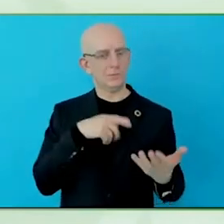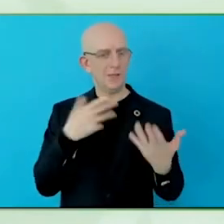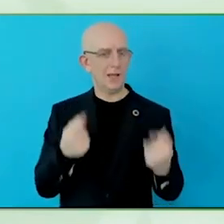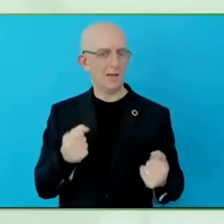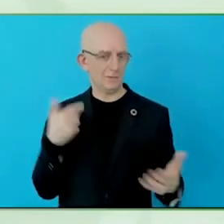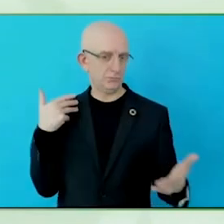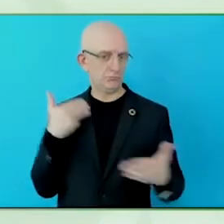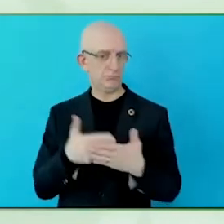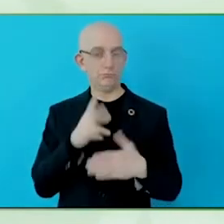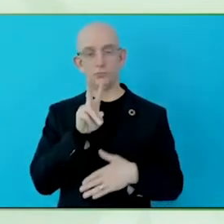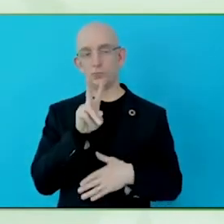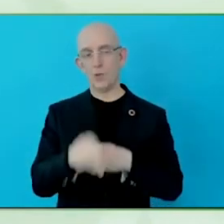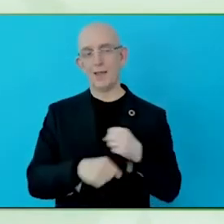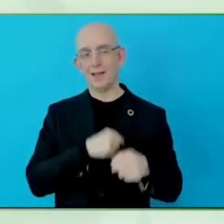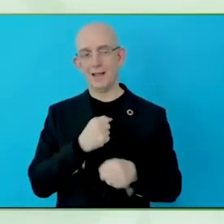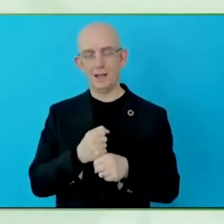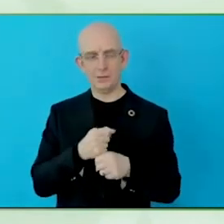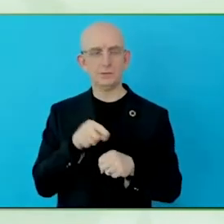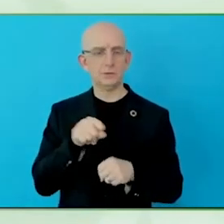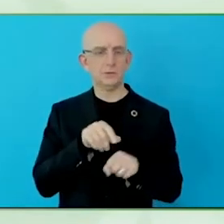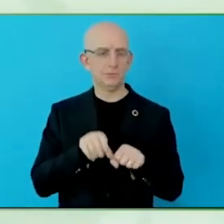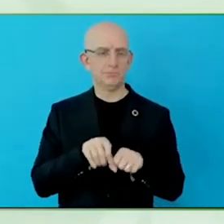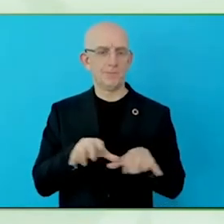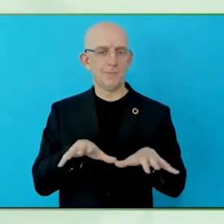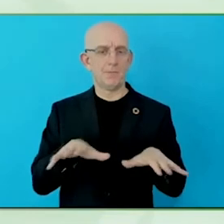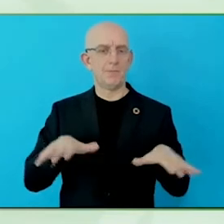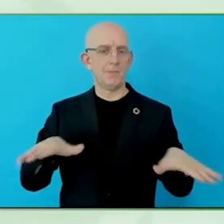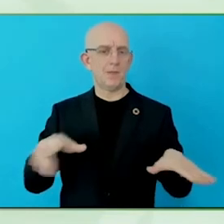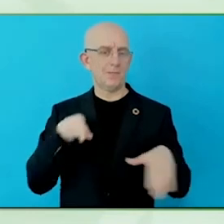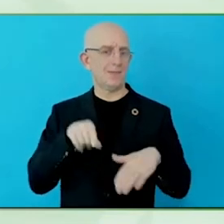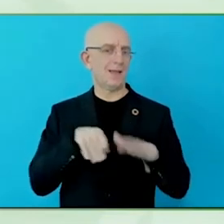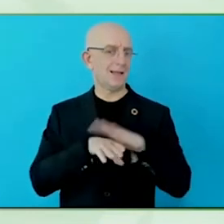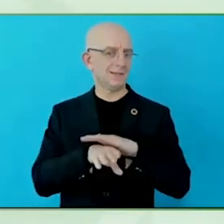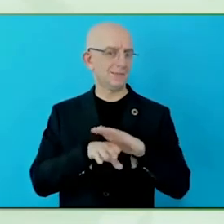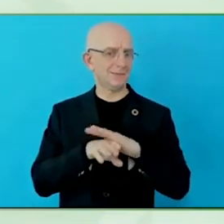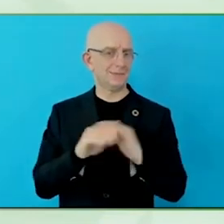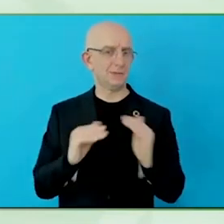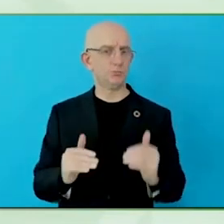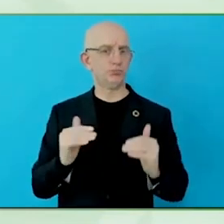And in that, it is working with our business partners, our partners